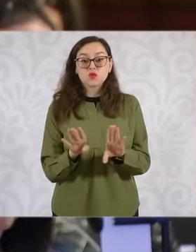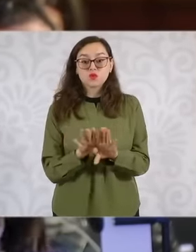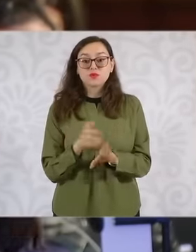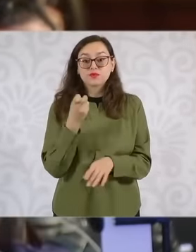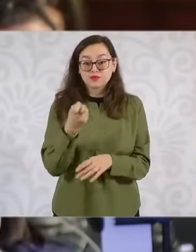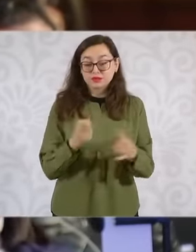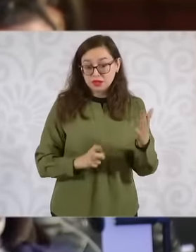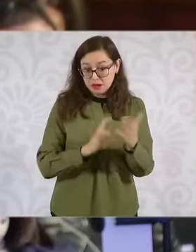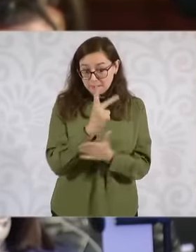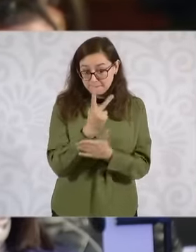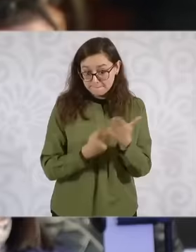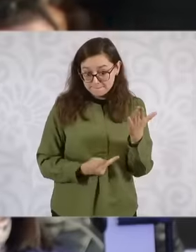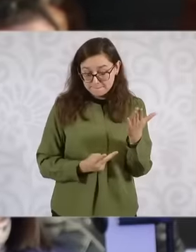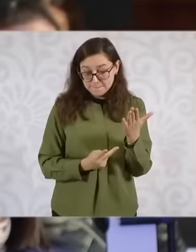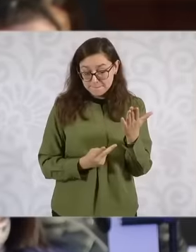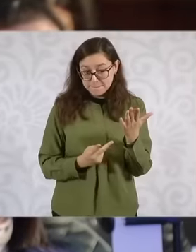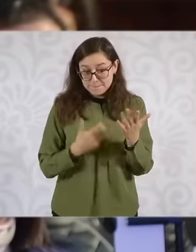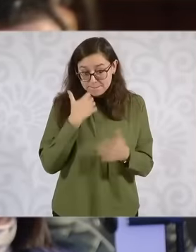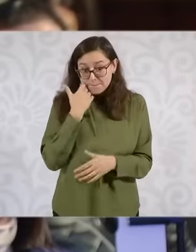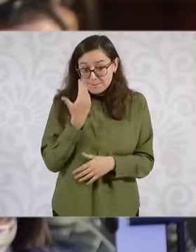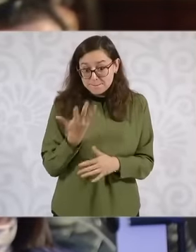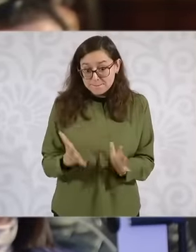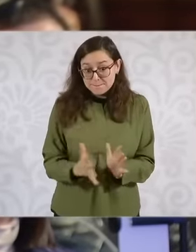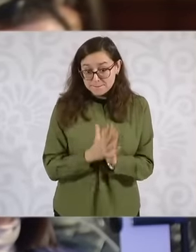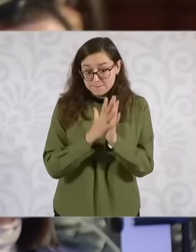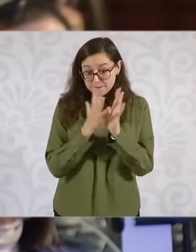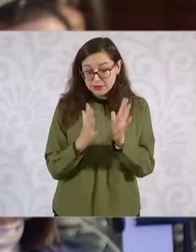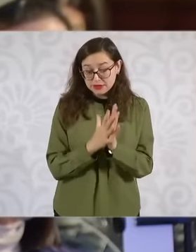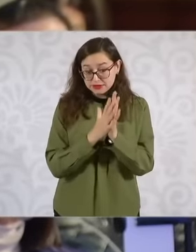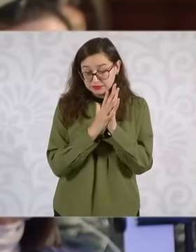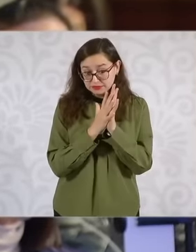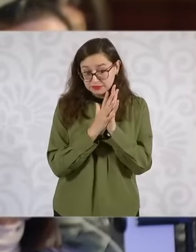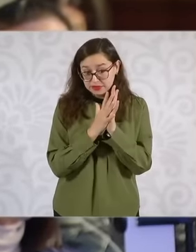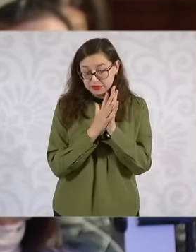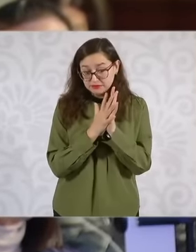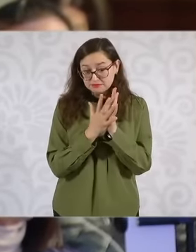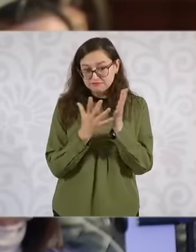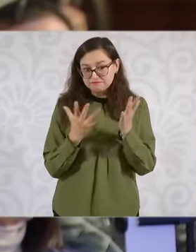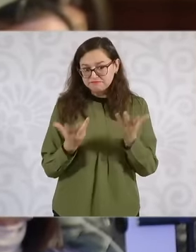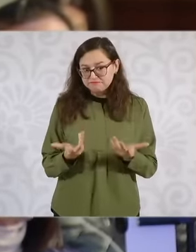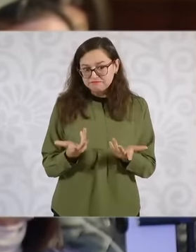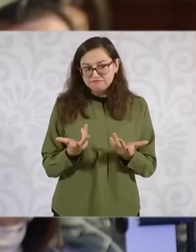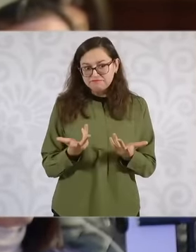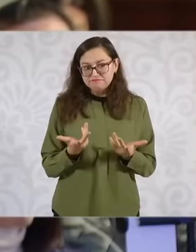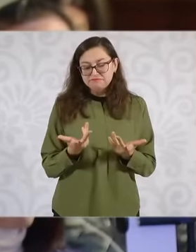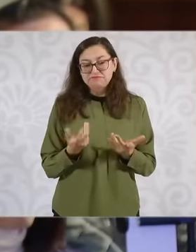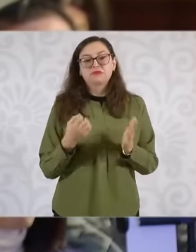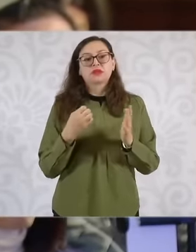commented here and how good they are from different parts of the country, for example financial for